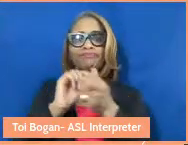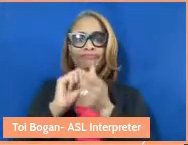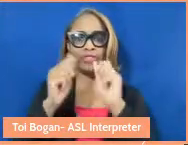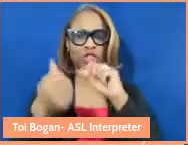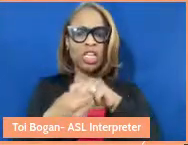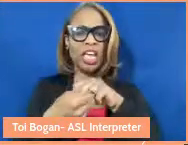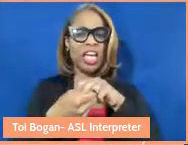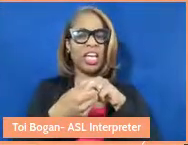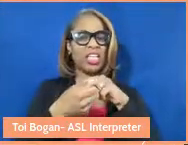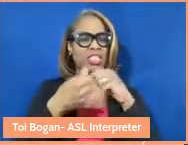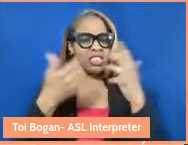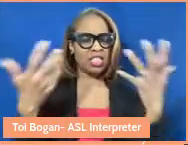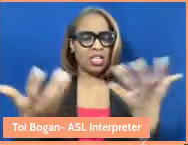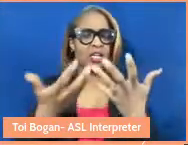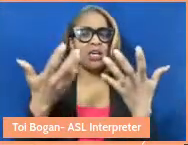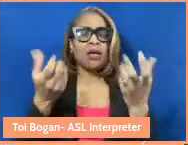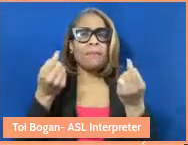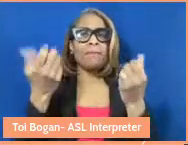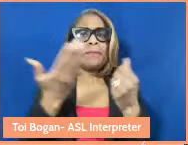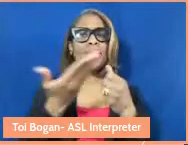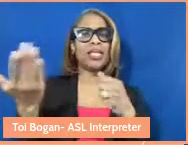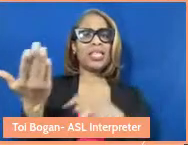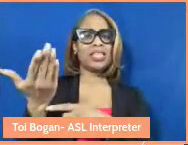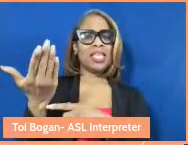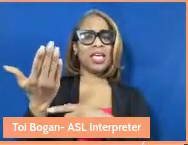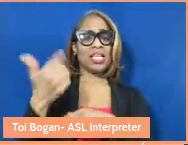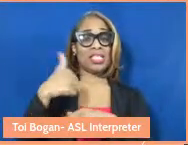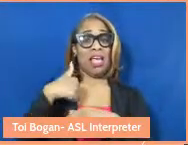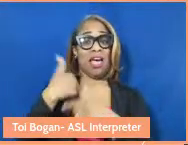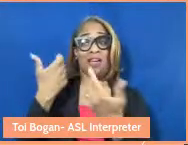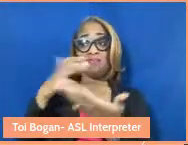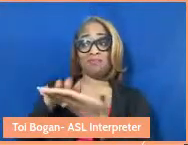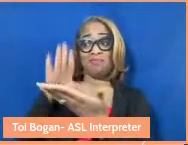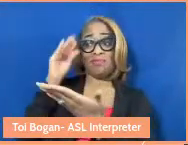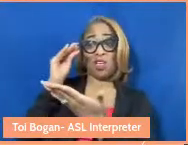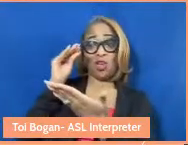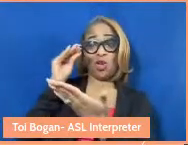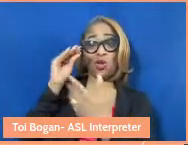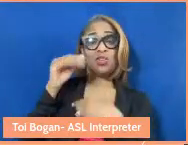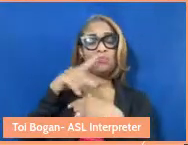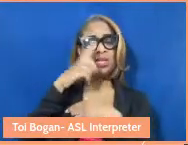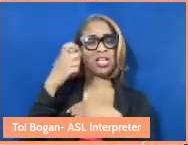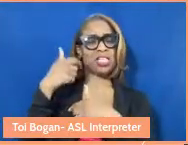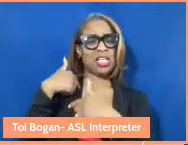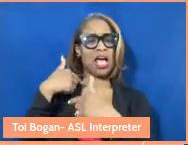is that so many of the things that I've learned from being with people at the end of life as they